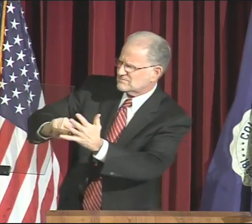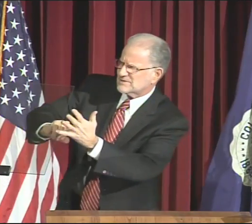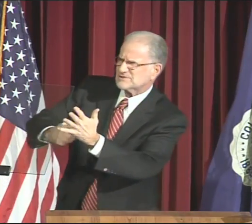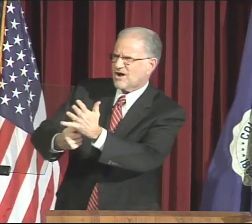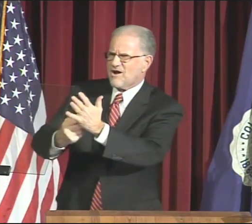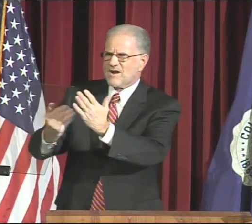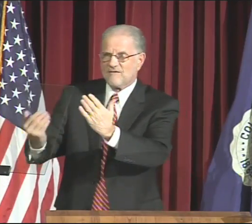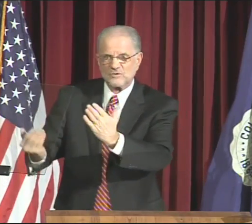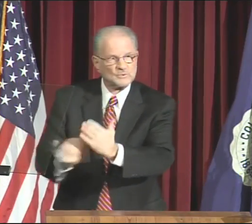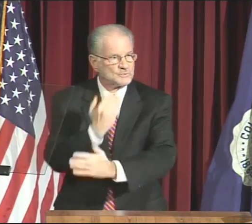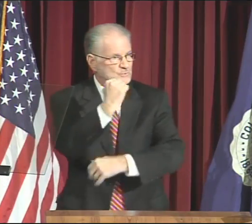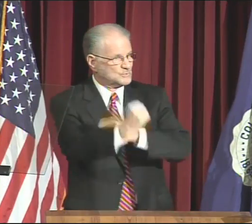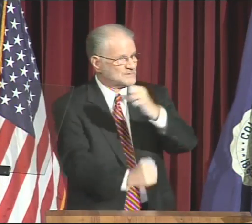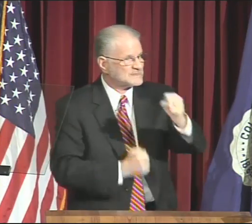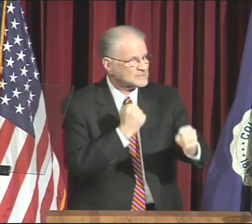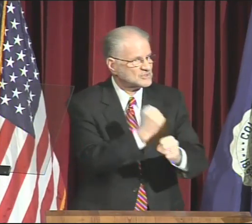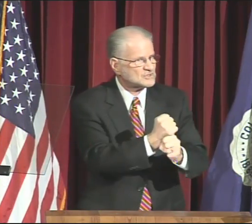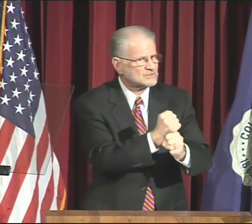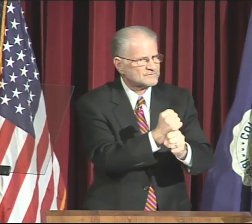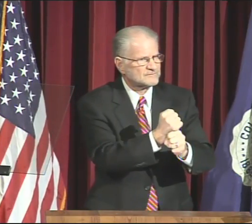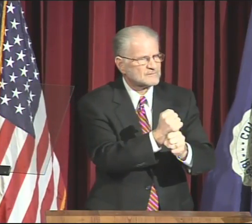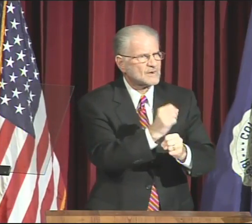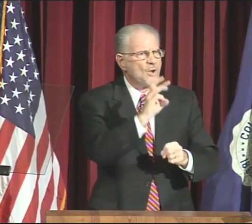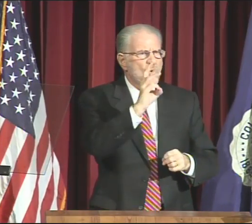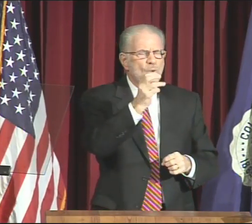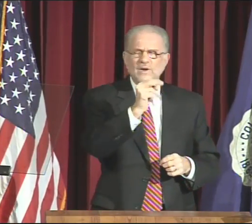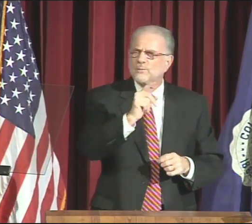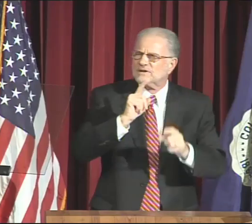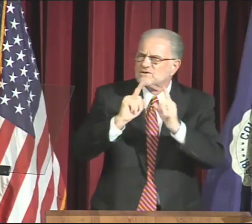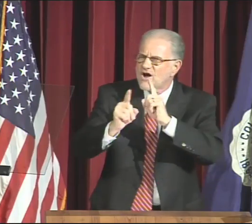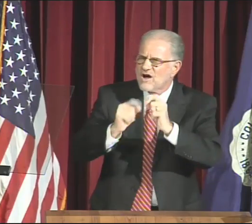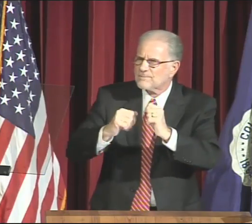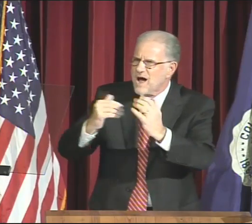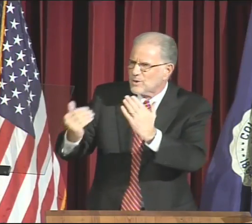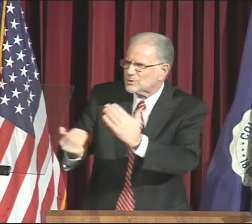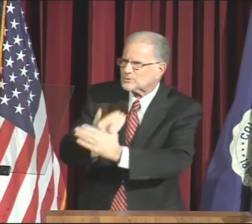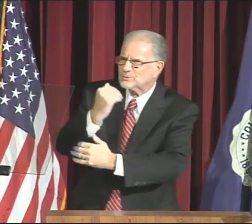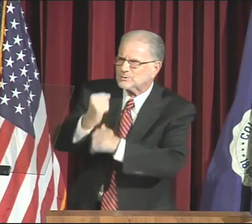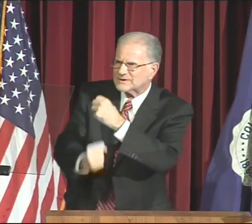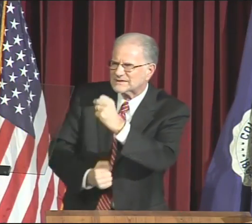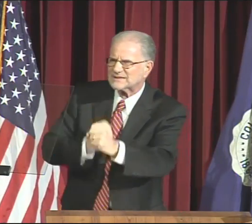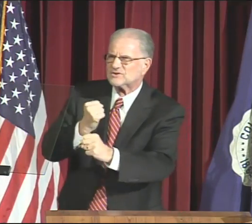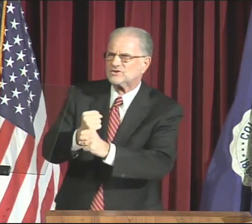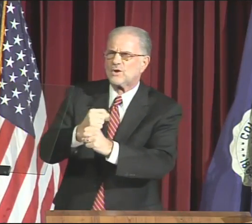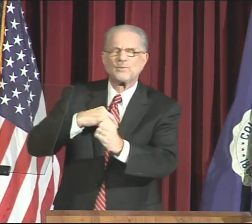Now we are back for the start of the New Year.